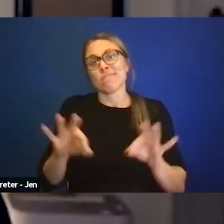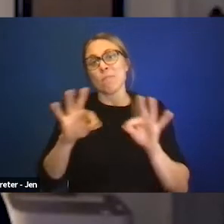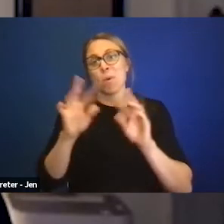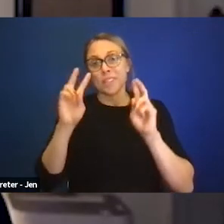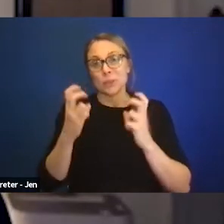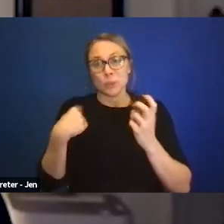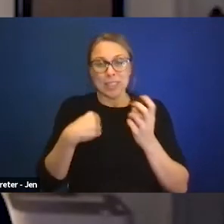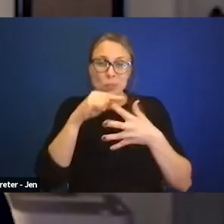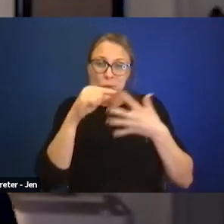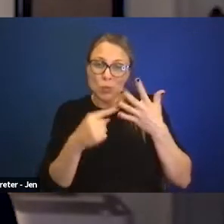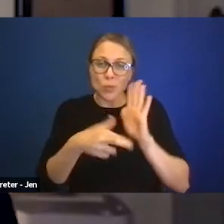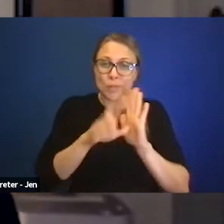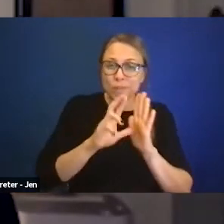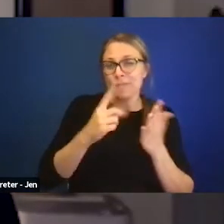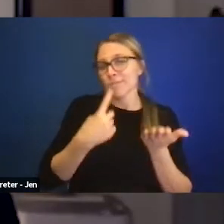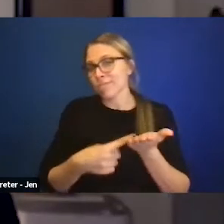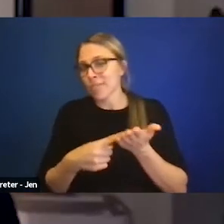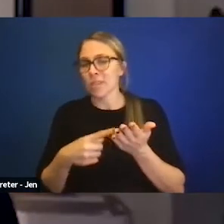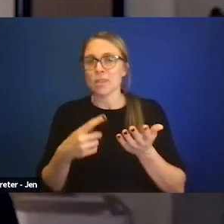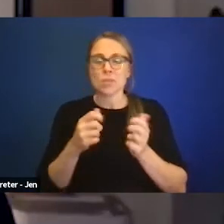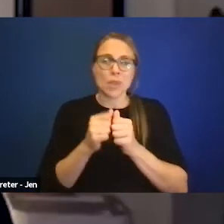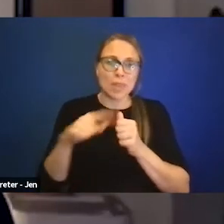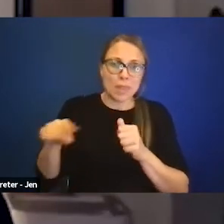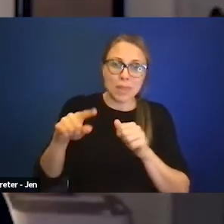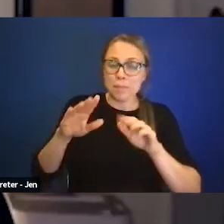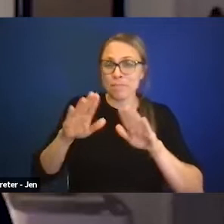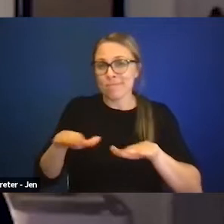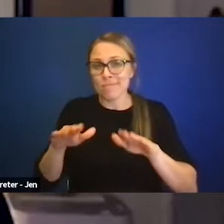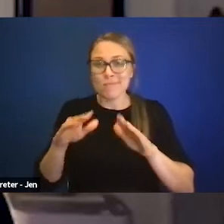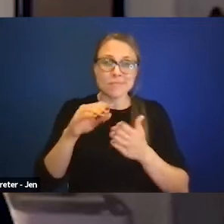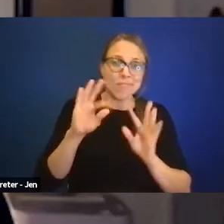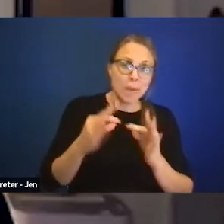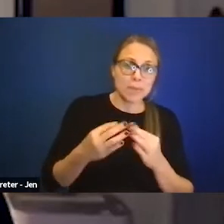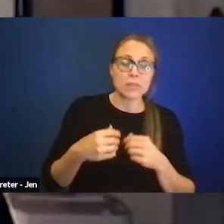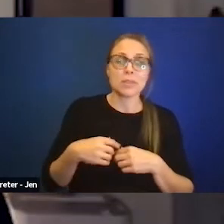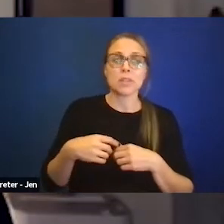talking to people, there are more and more books that are coming out